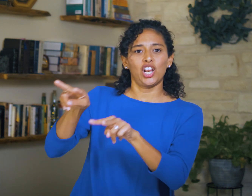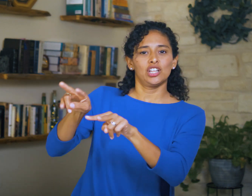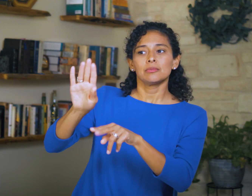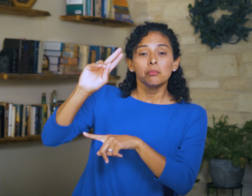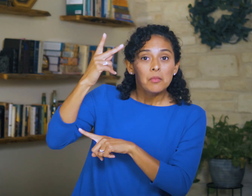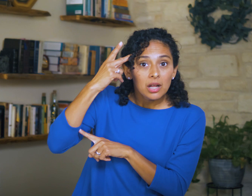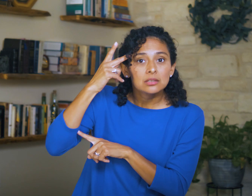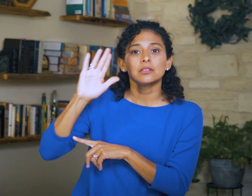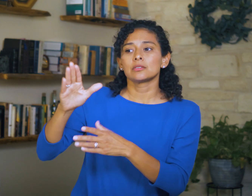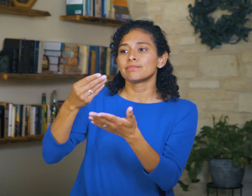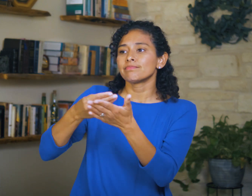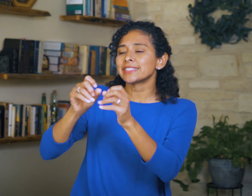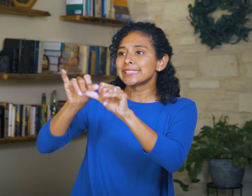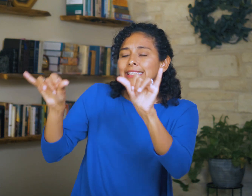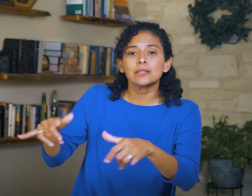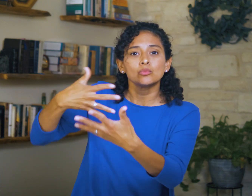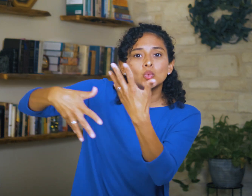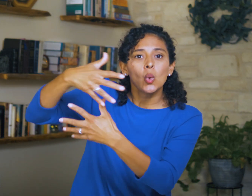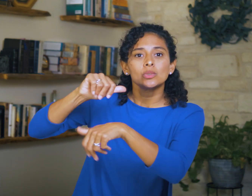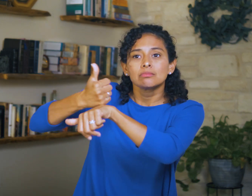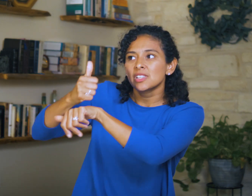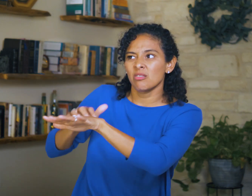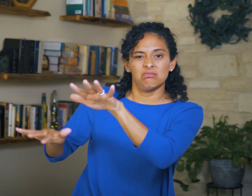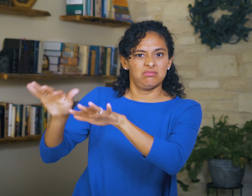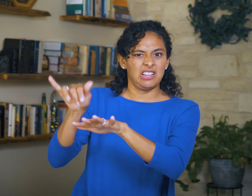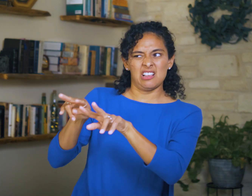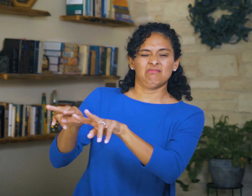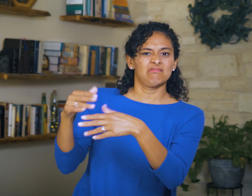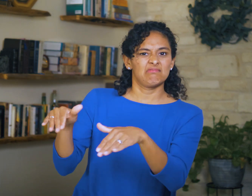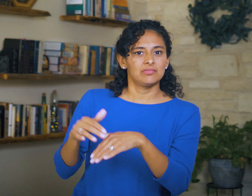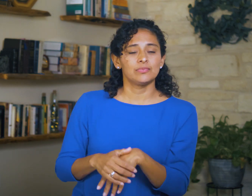in their political and societal circumstances.